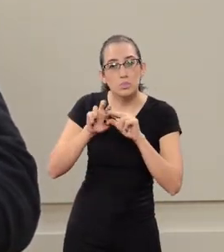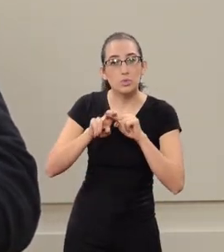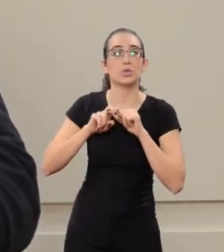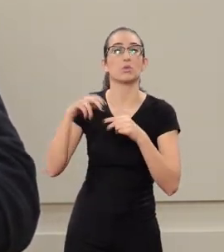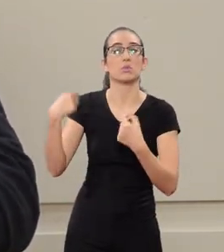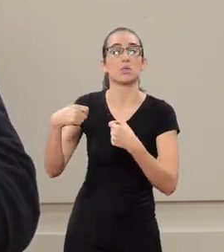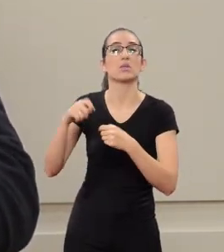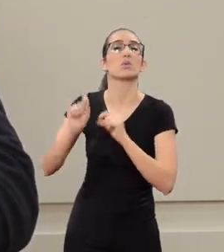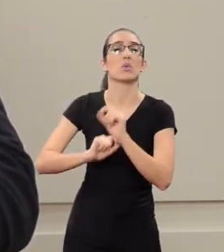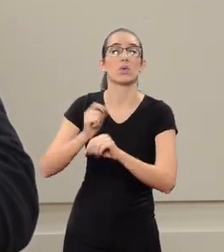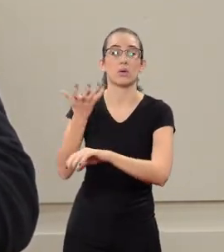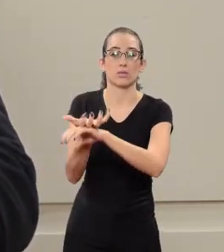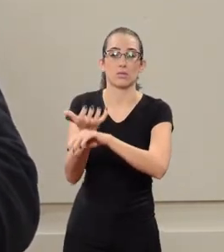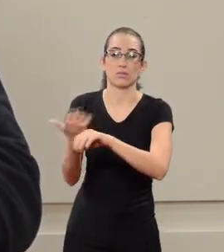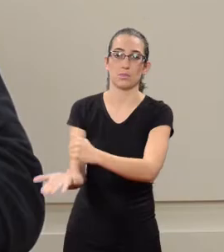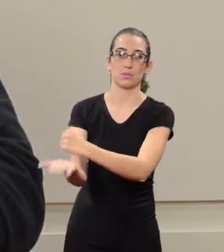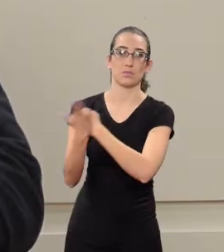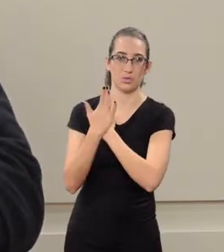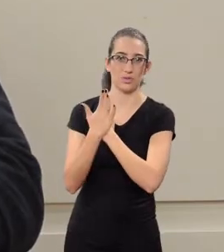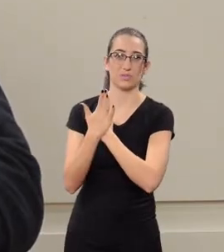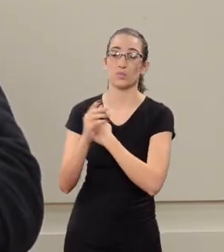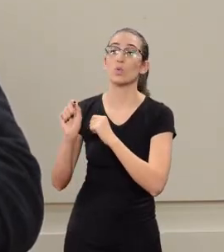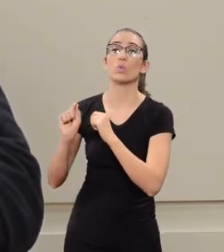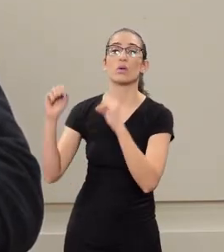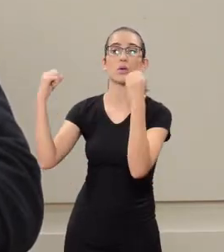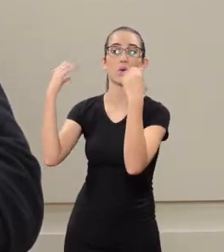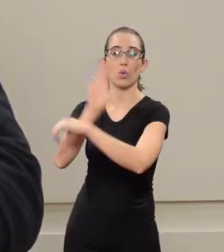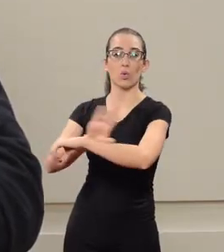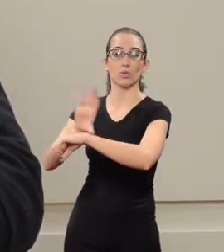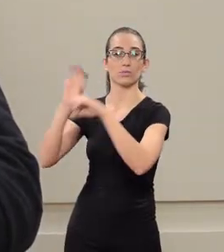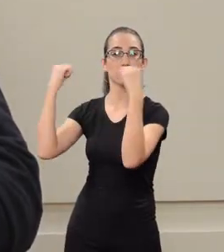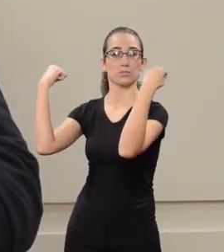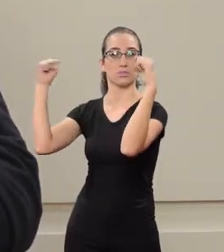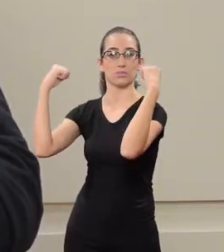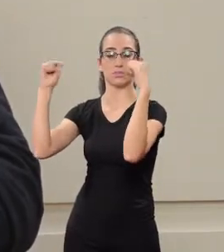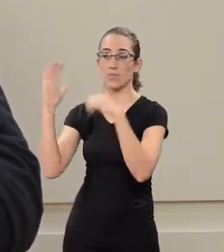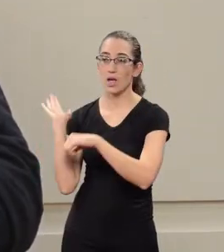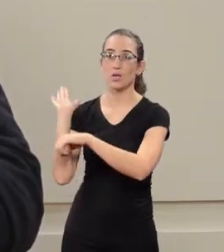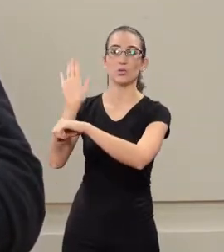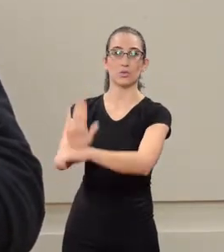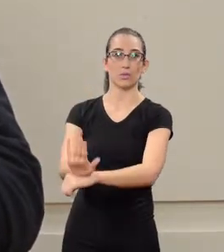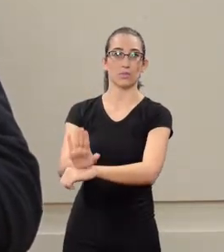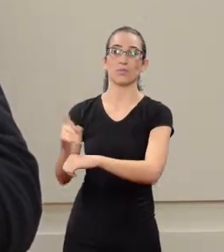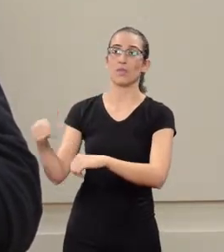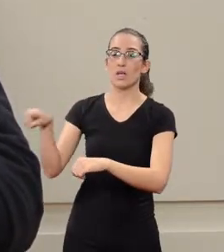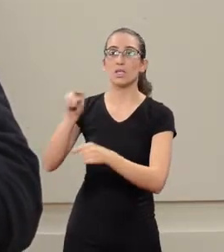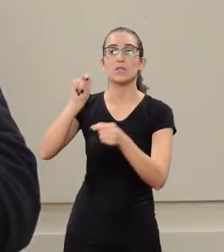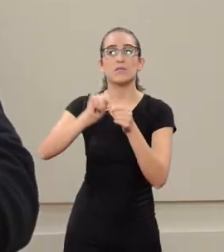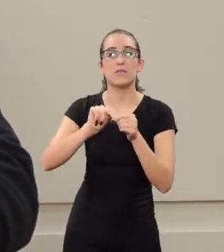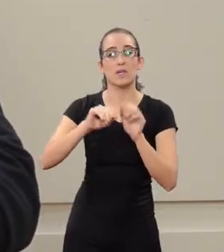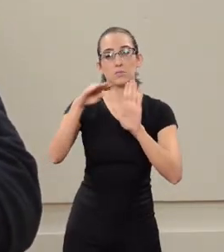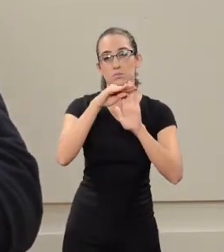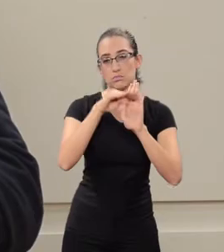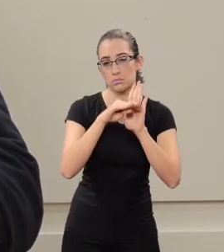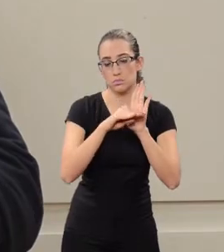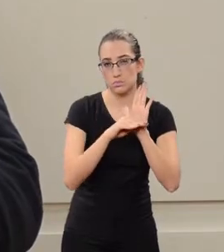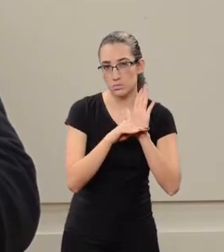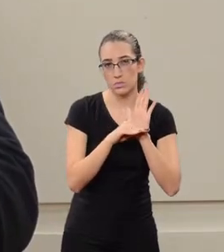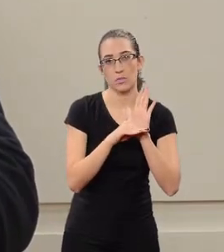Who came to help? The Physical Education course. They developed a program,